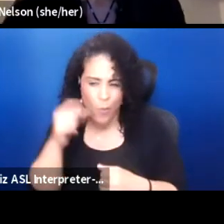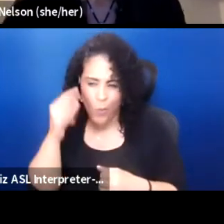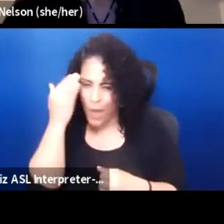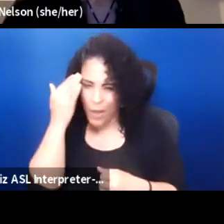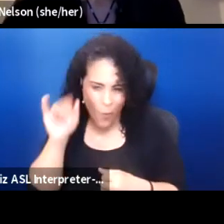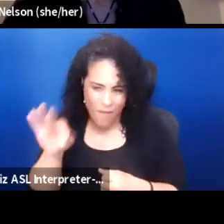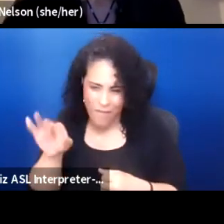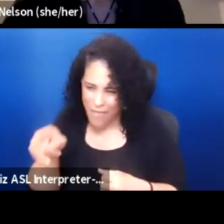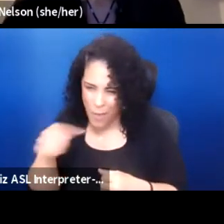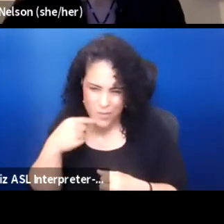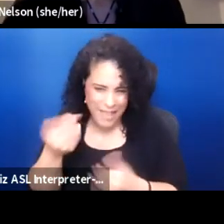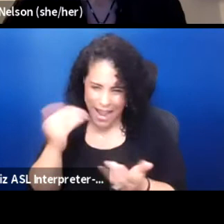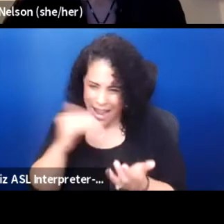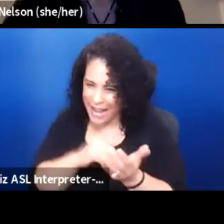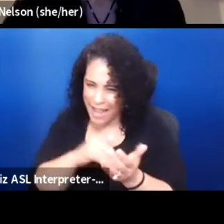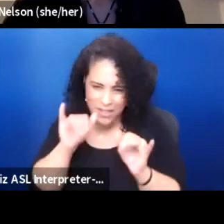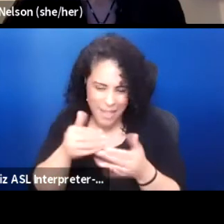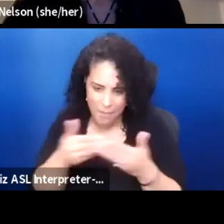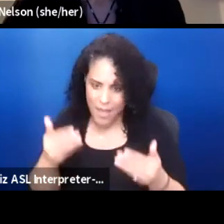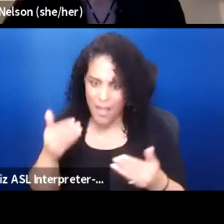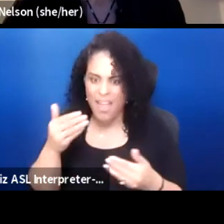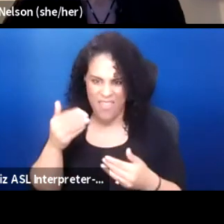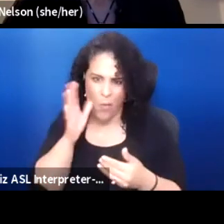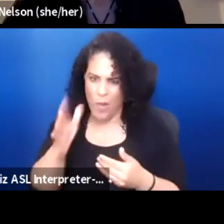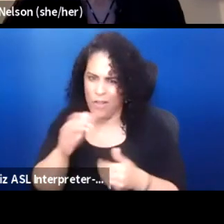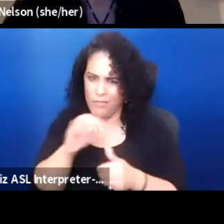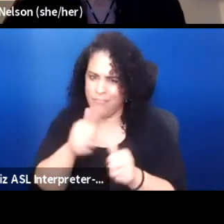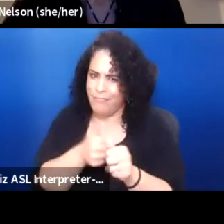because I know just as you all know that Sitting Bull wasn't.